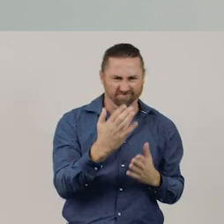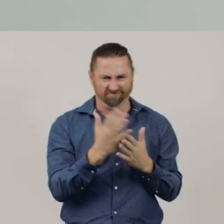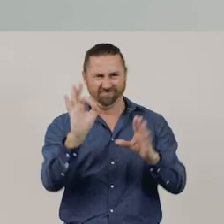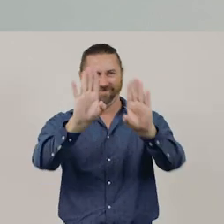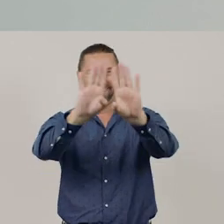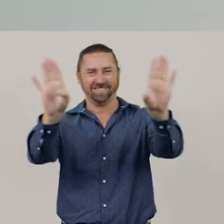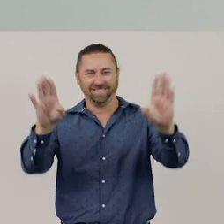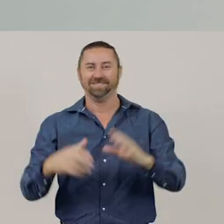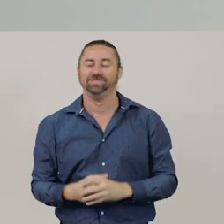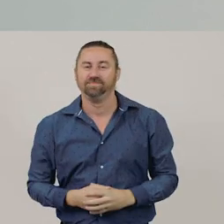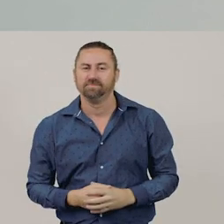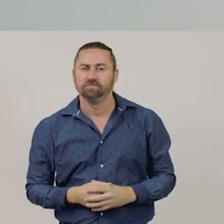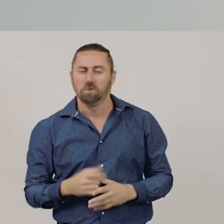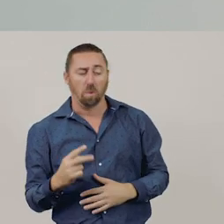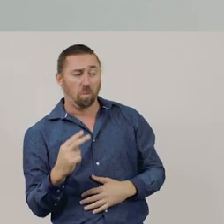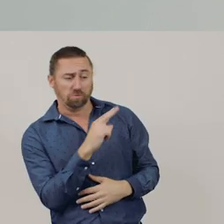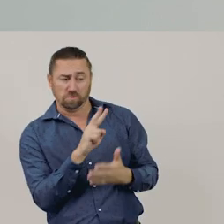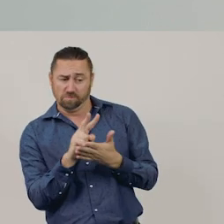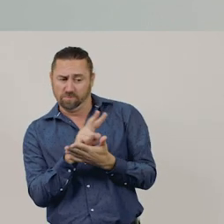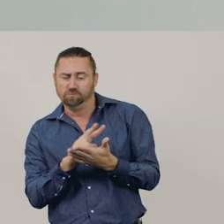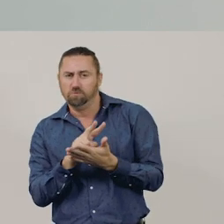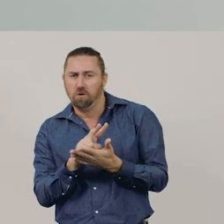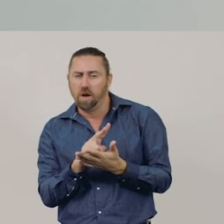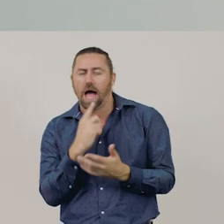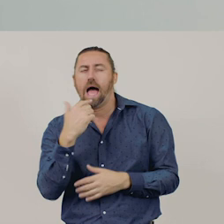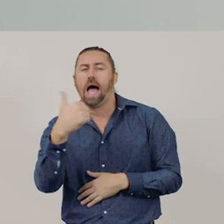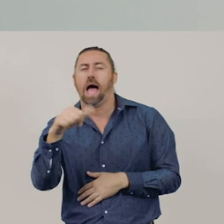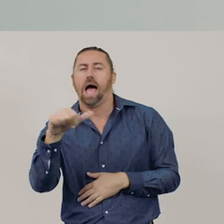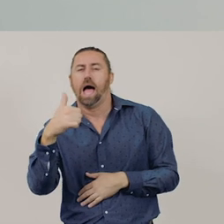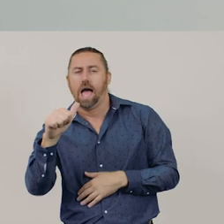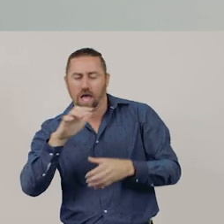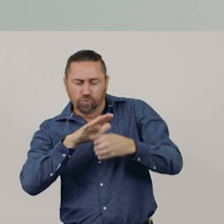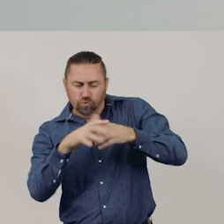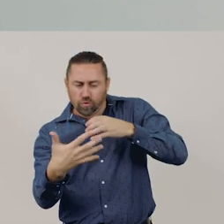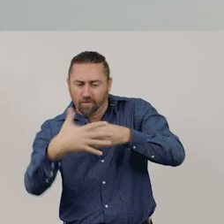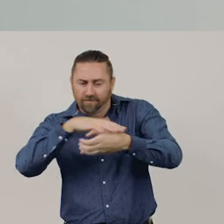Here is a video to help explain more about the surfaces of 3D objects.